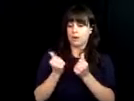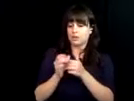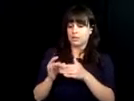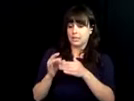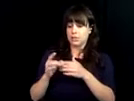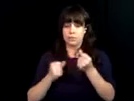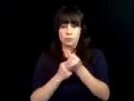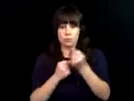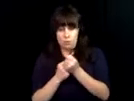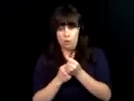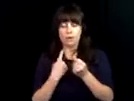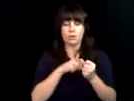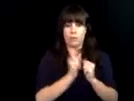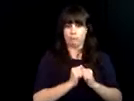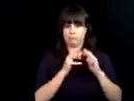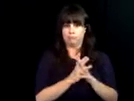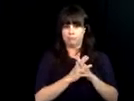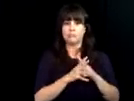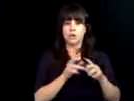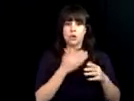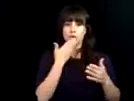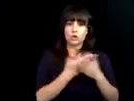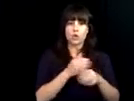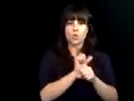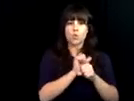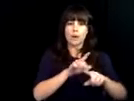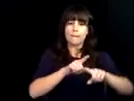moving at the speed of business in 2016 with the support of our agency